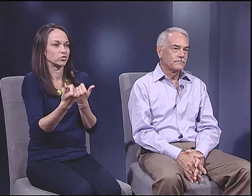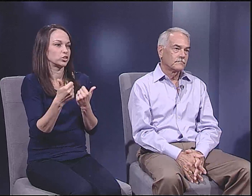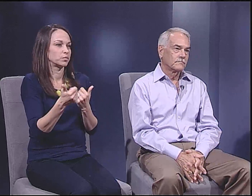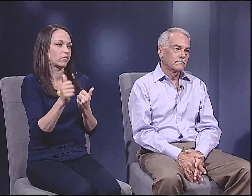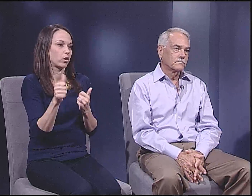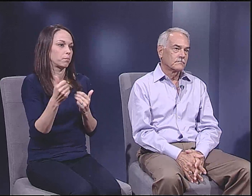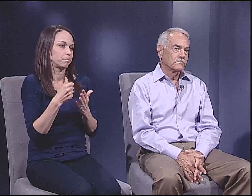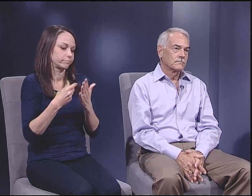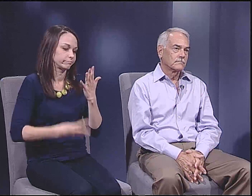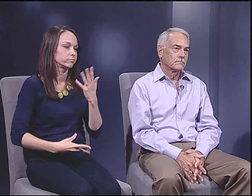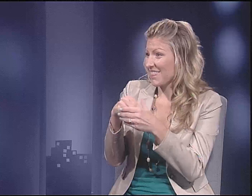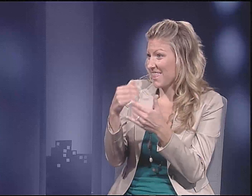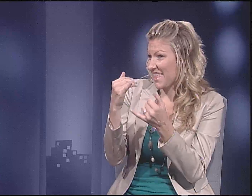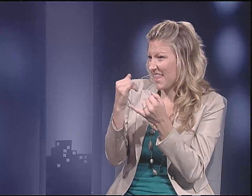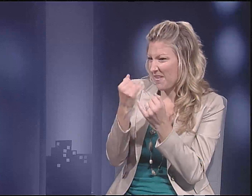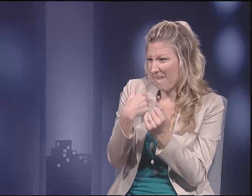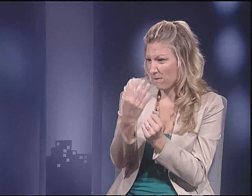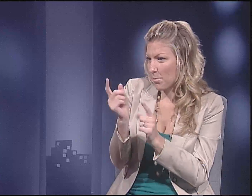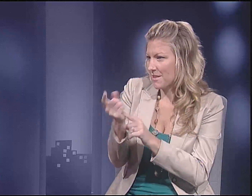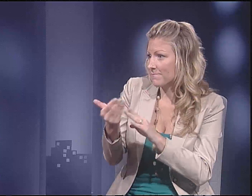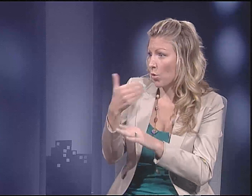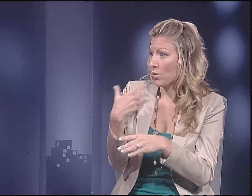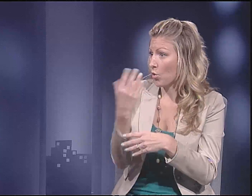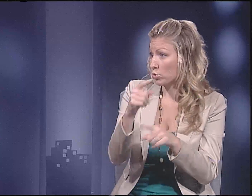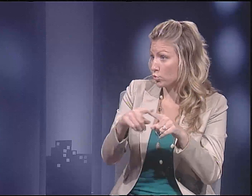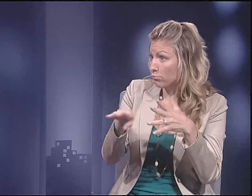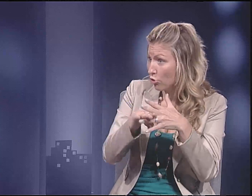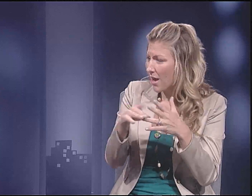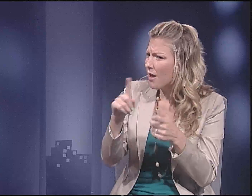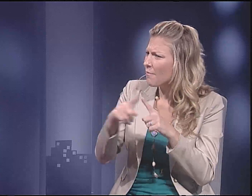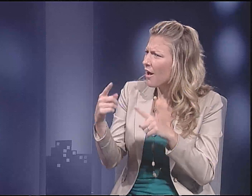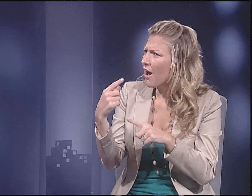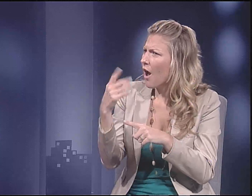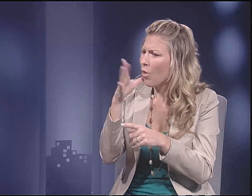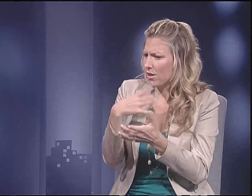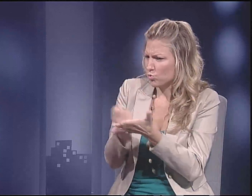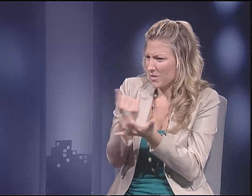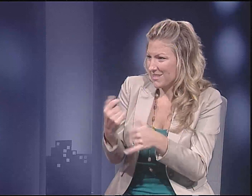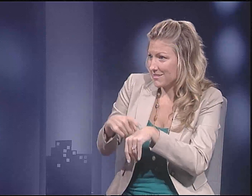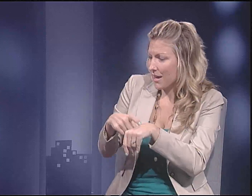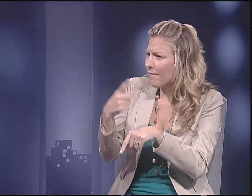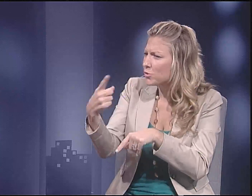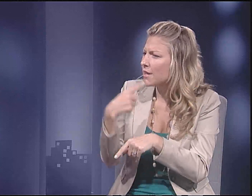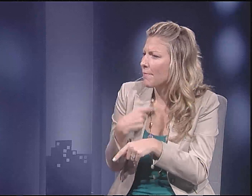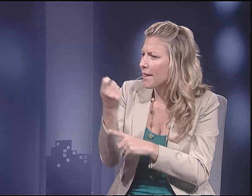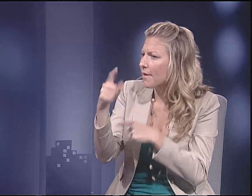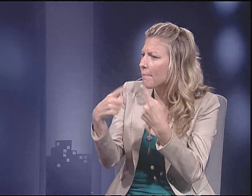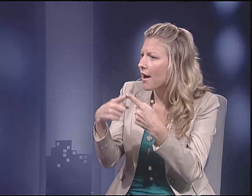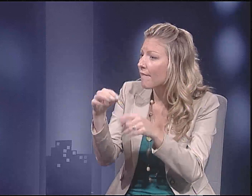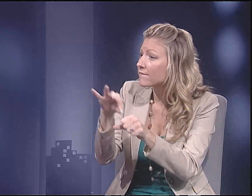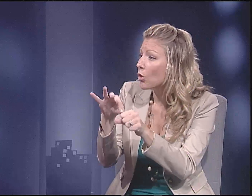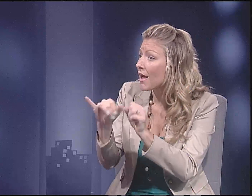A few minutes before we go to break, but I just want to take a moment for you tell me a little bit